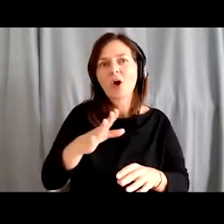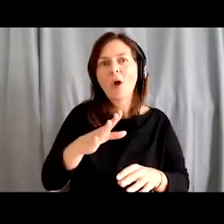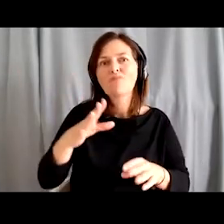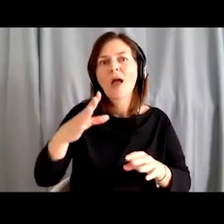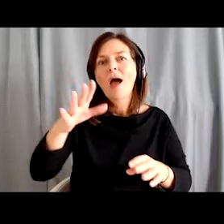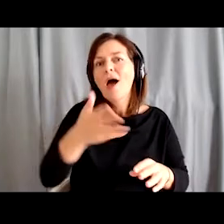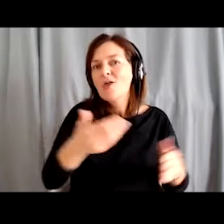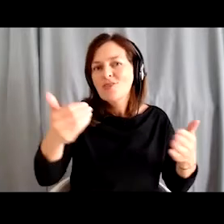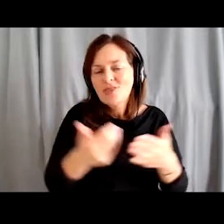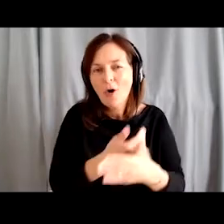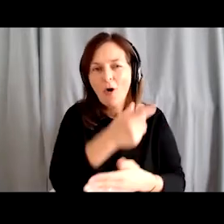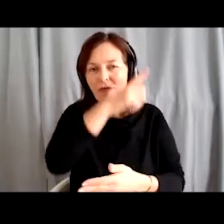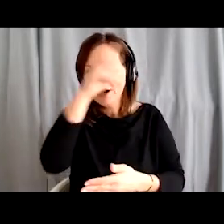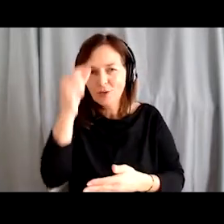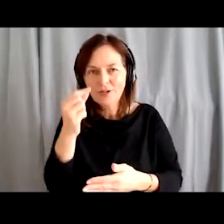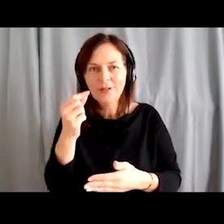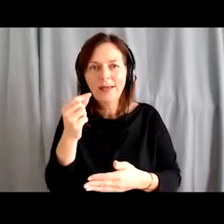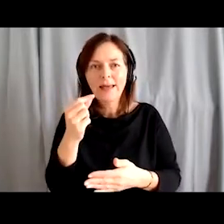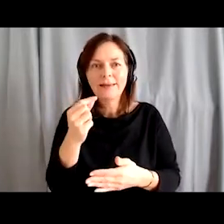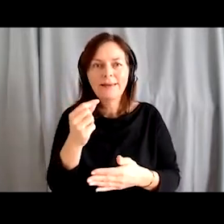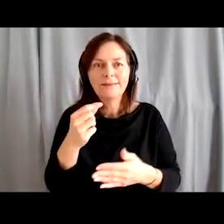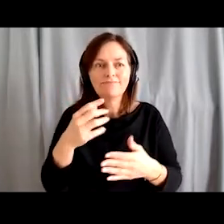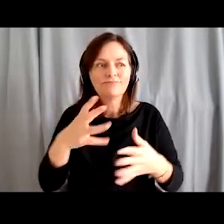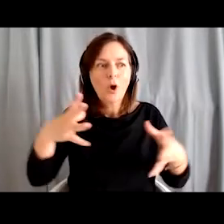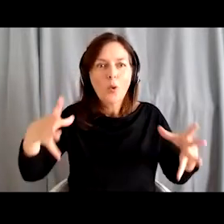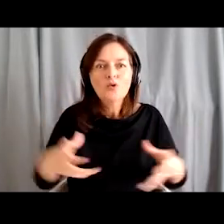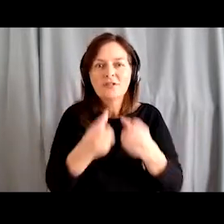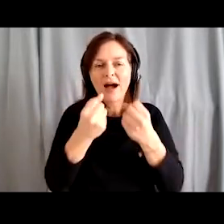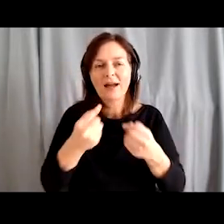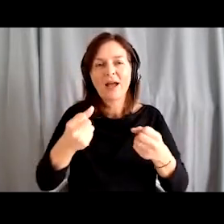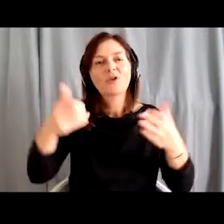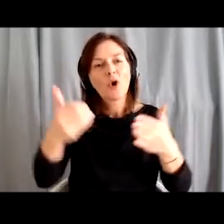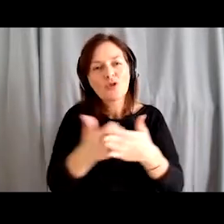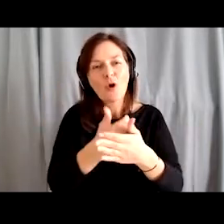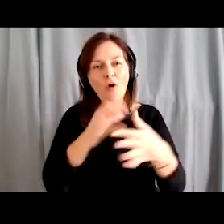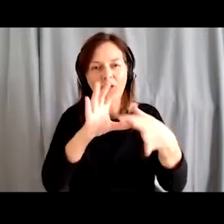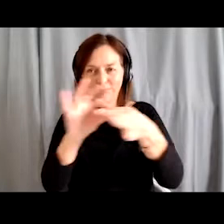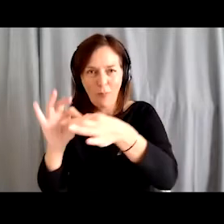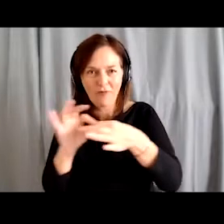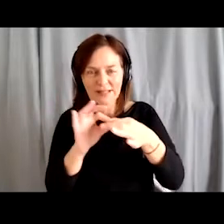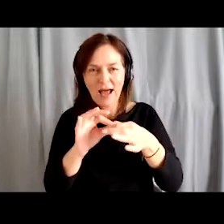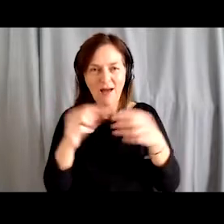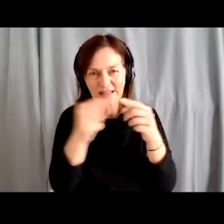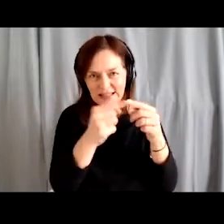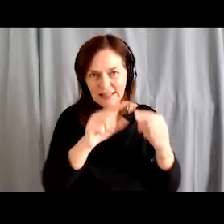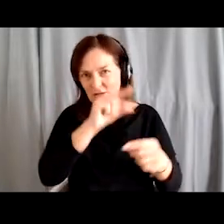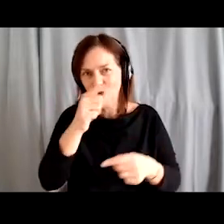interpersonal ties, which is also very important in old age. As a response to a long-lived society and as an incentive